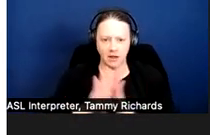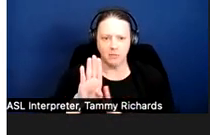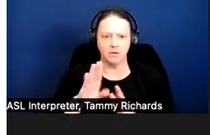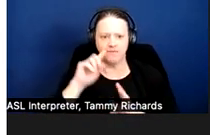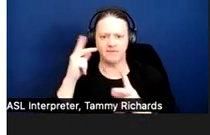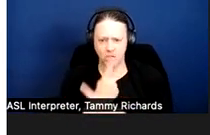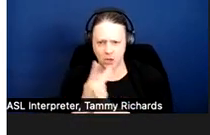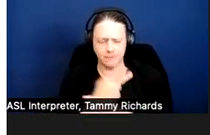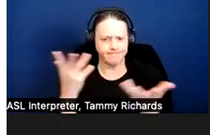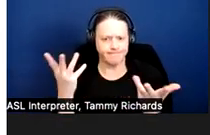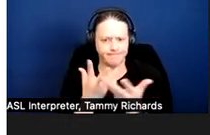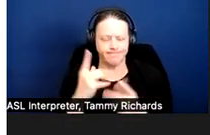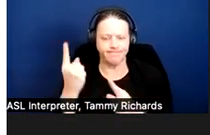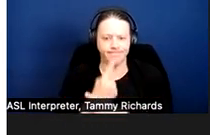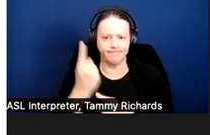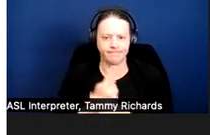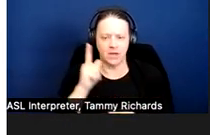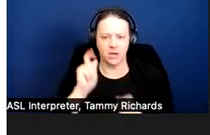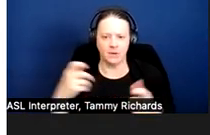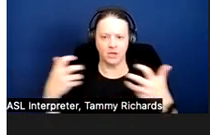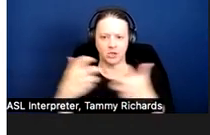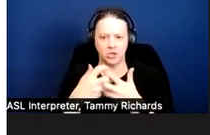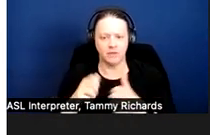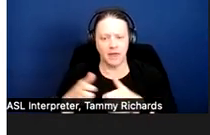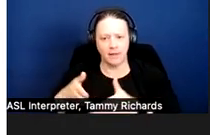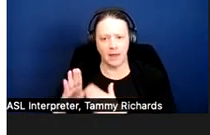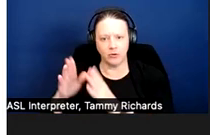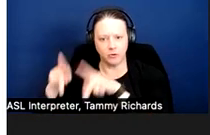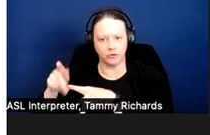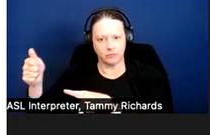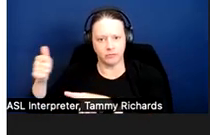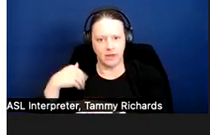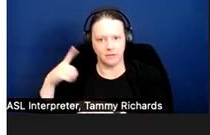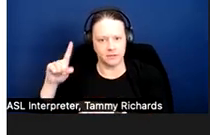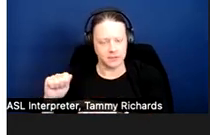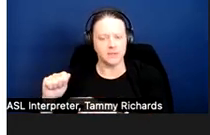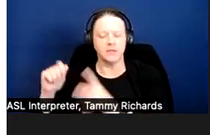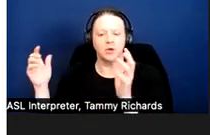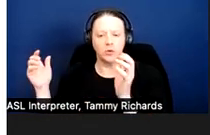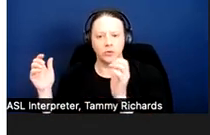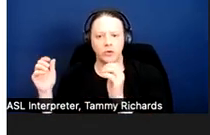that allows the individual with a disability equal opportunity to use and enjoy their dwelling or housing.